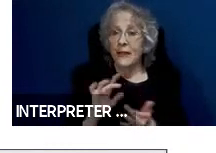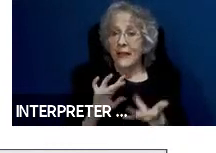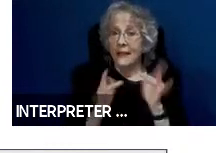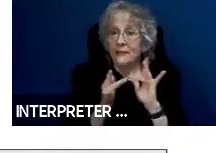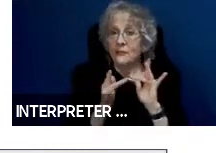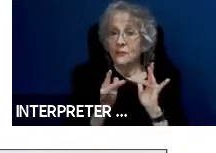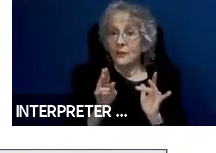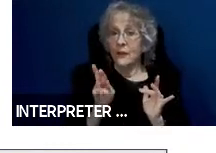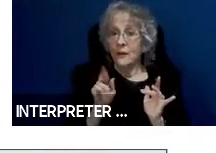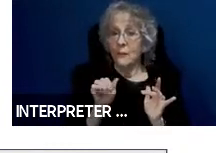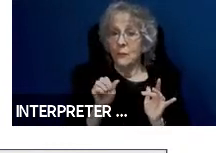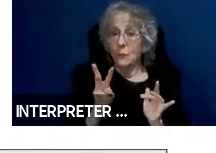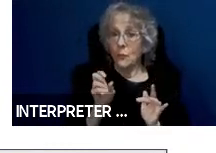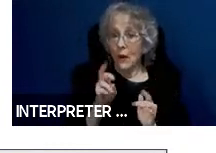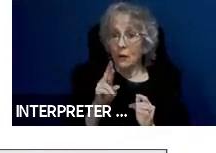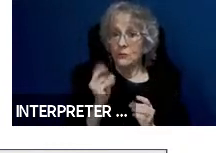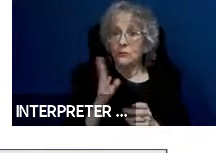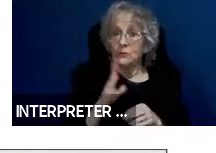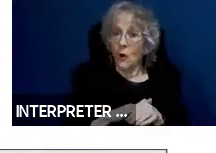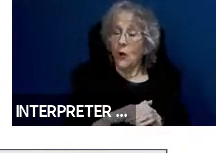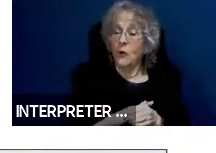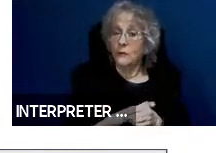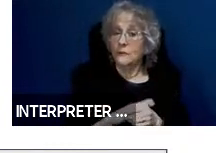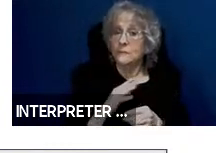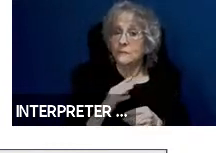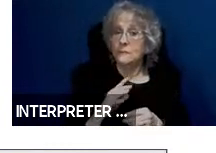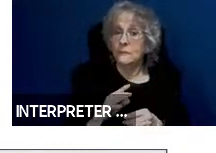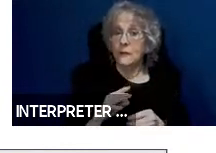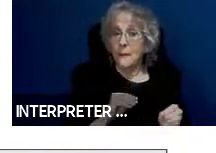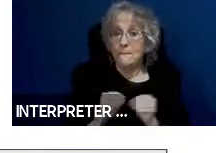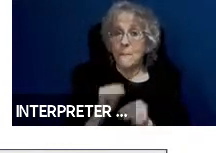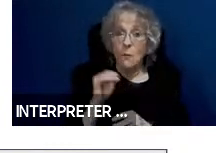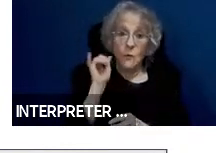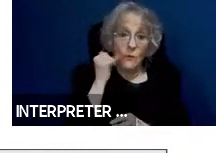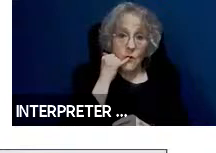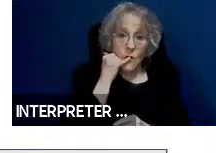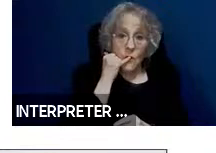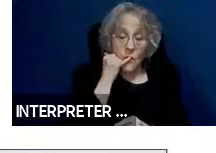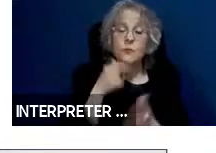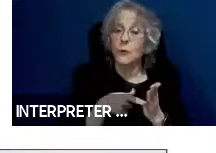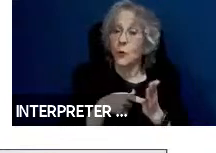on mobile phones they are required under our statute to be accessible to people who are blind